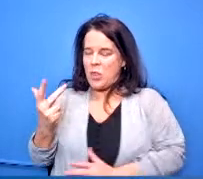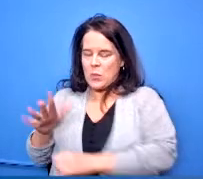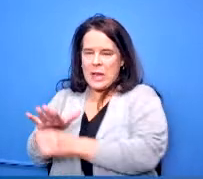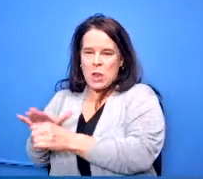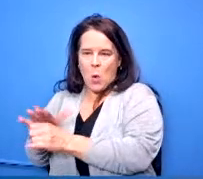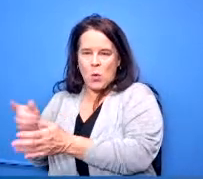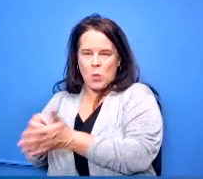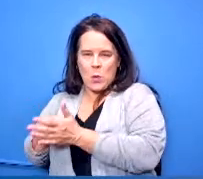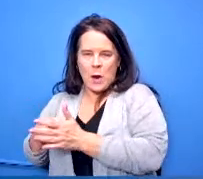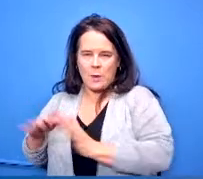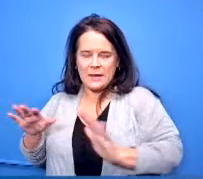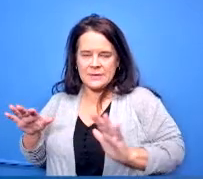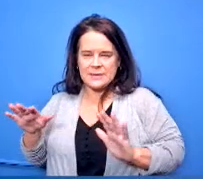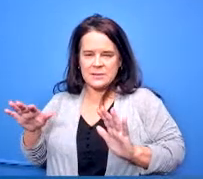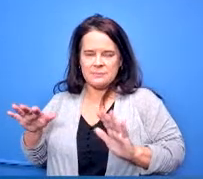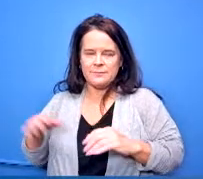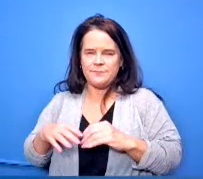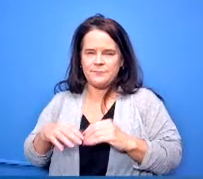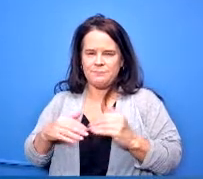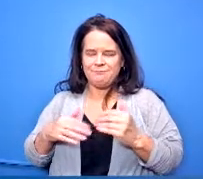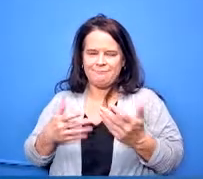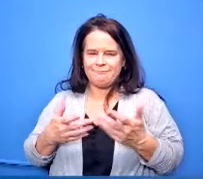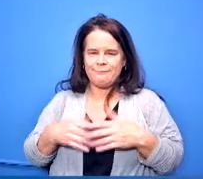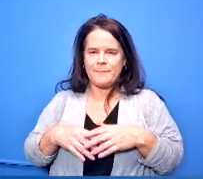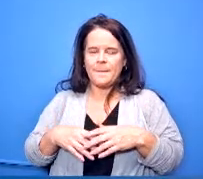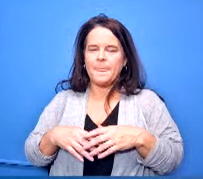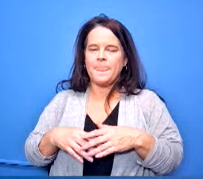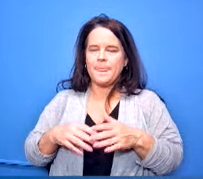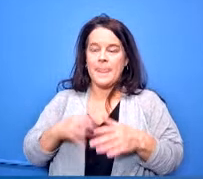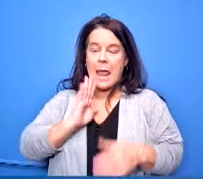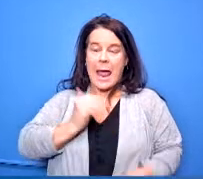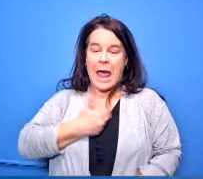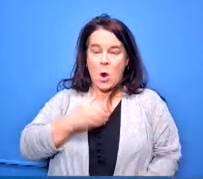our three local seals were board approved last year so those are ready to go